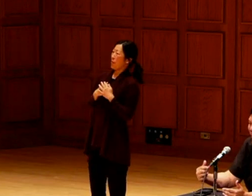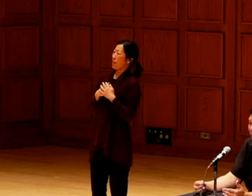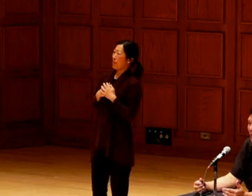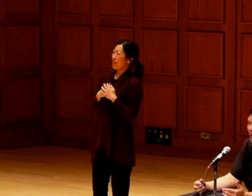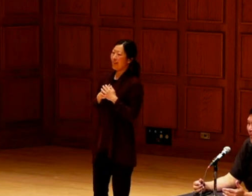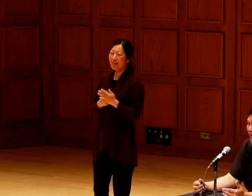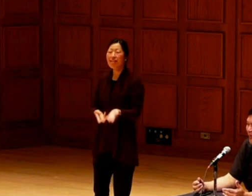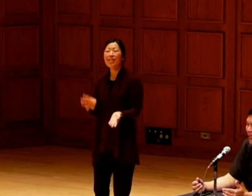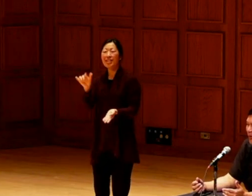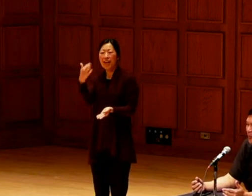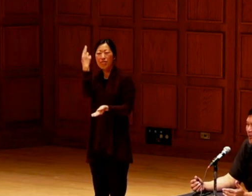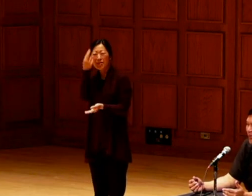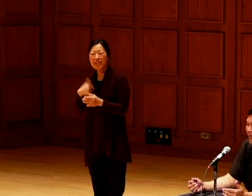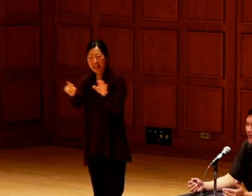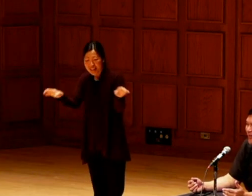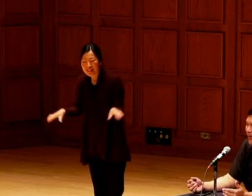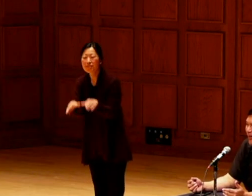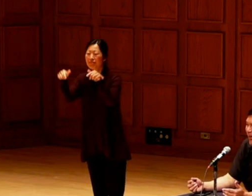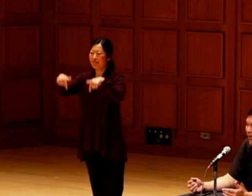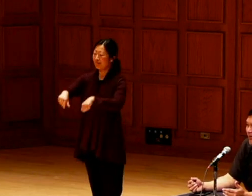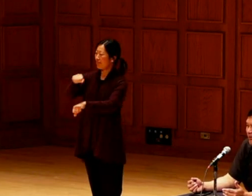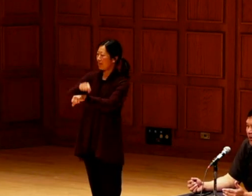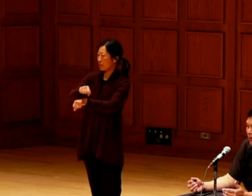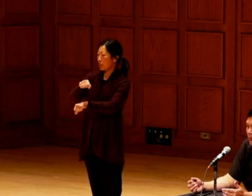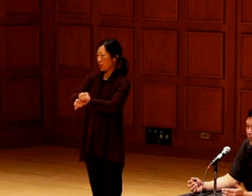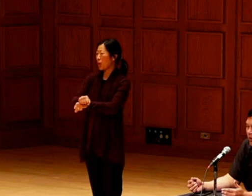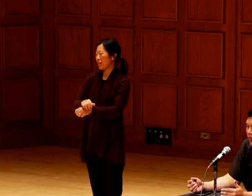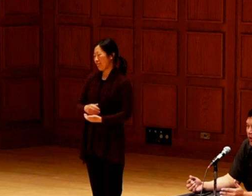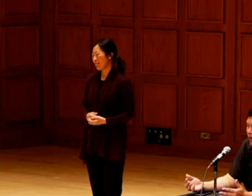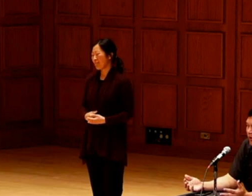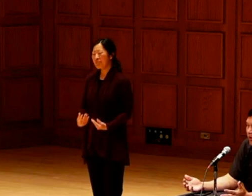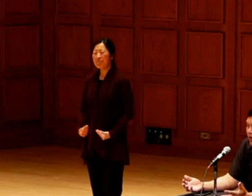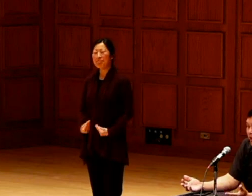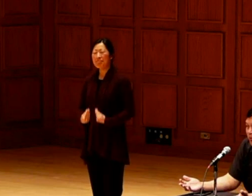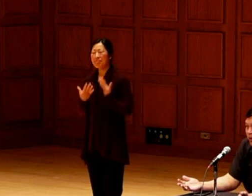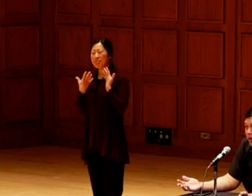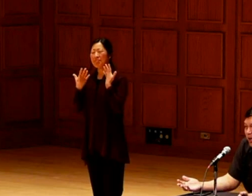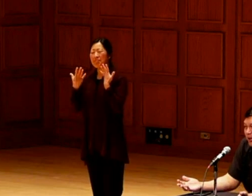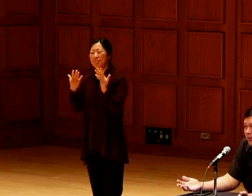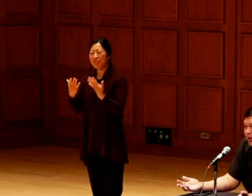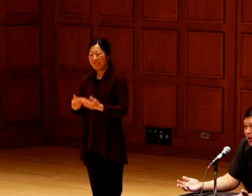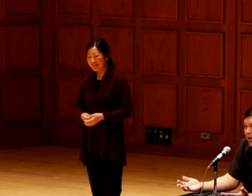I mean this is why I do it. It really is.